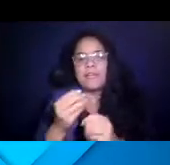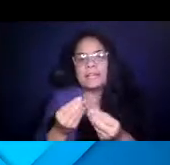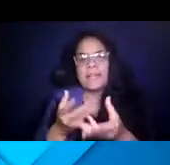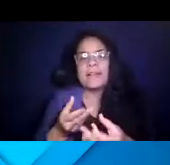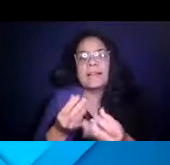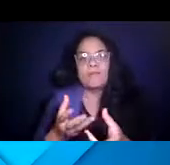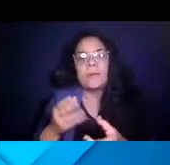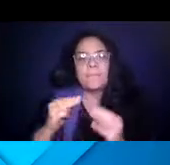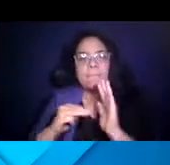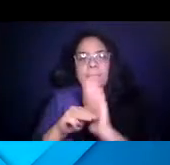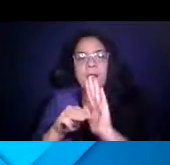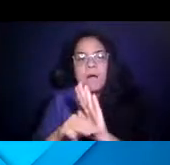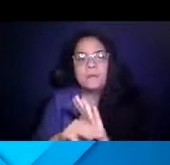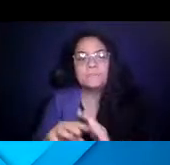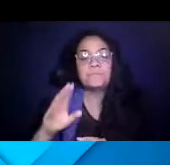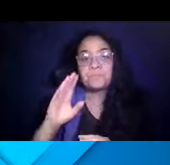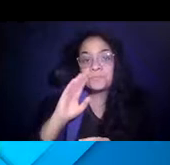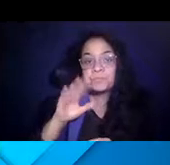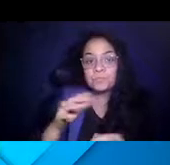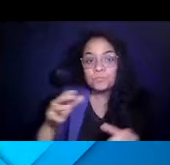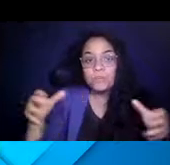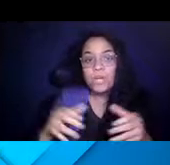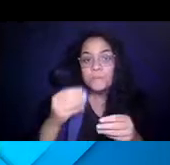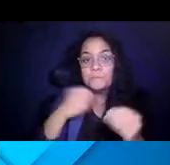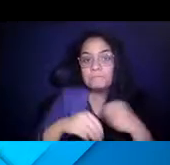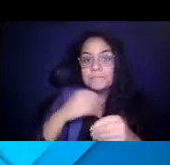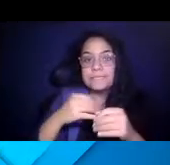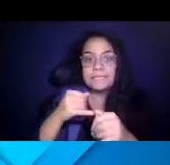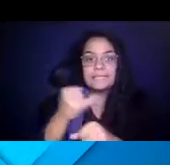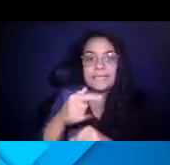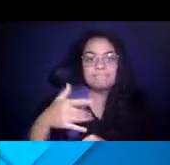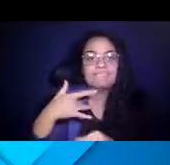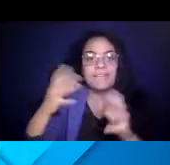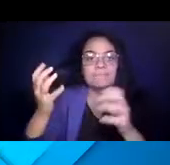14:53:50 So although congregate meal sites continue to be shut down, we are now delivering